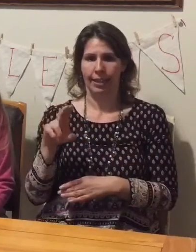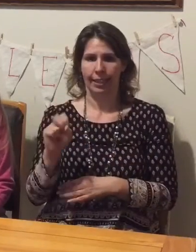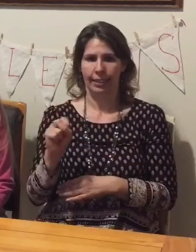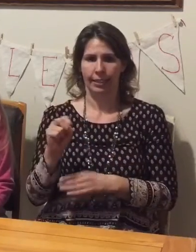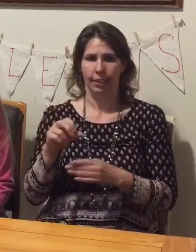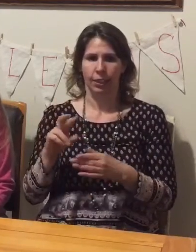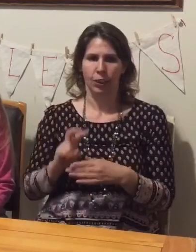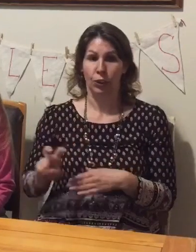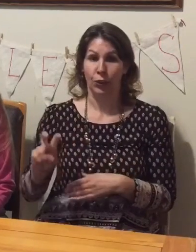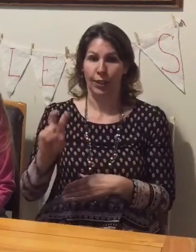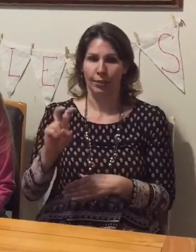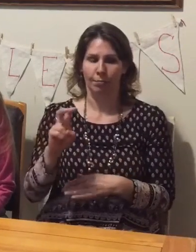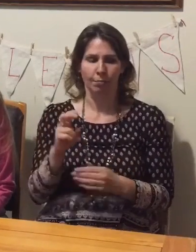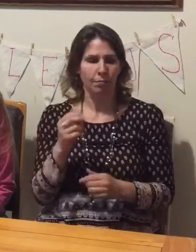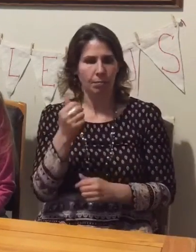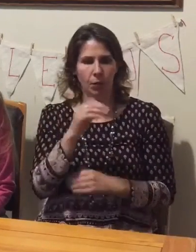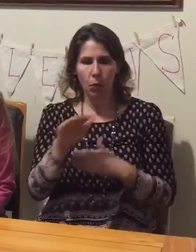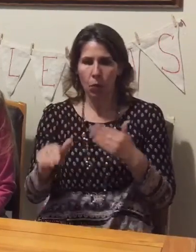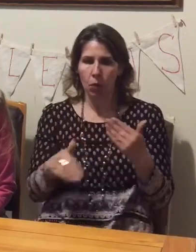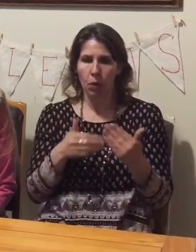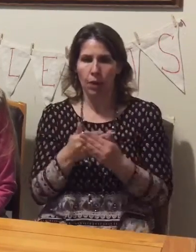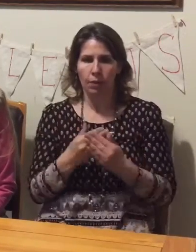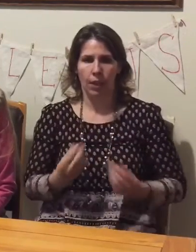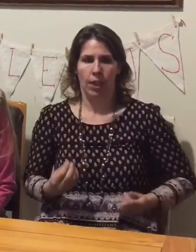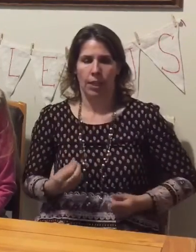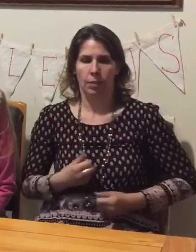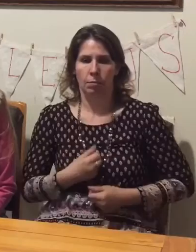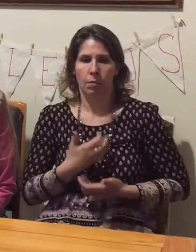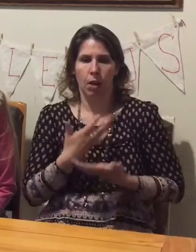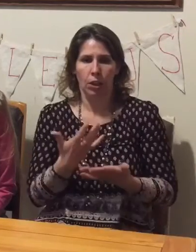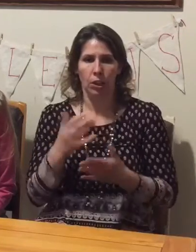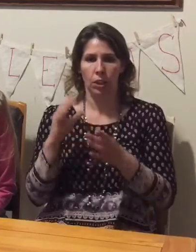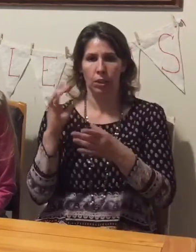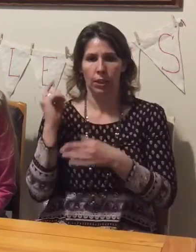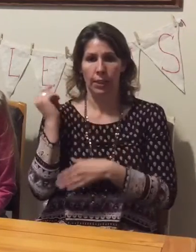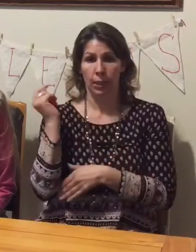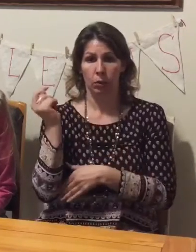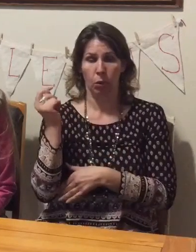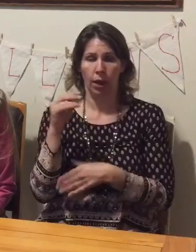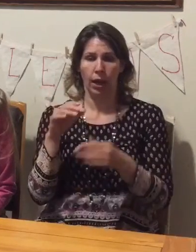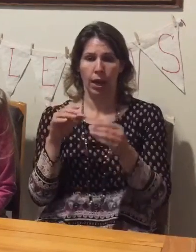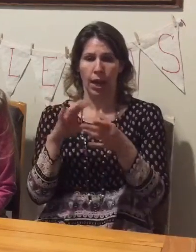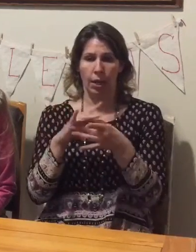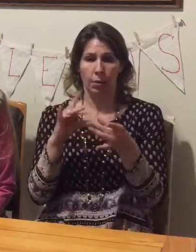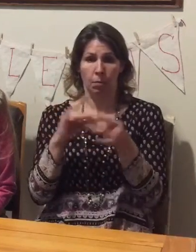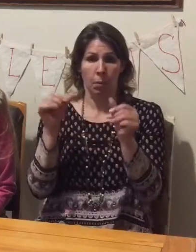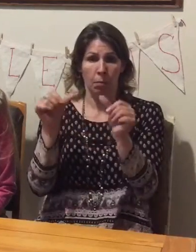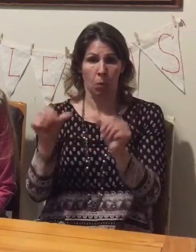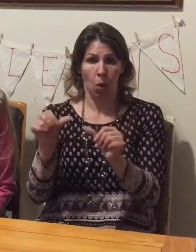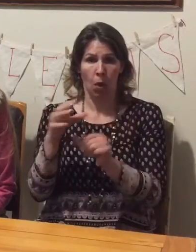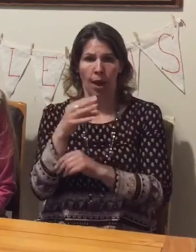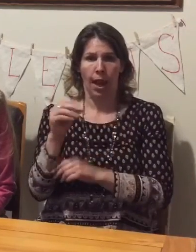your Plexus journey. All inspirational testimonies posts and tips should not be